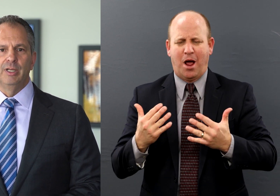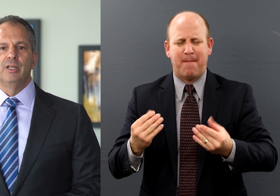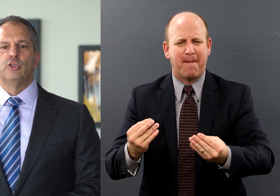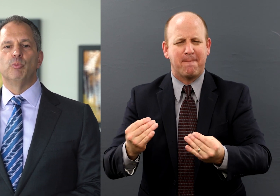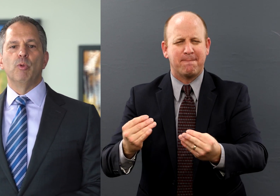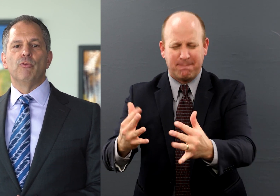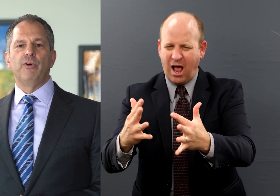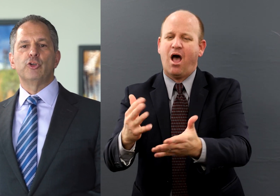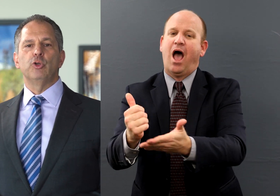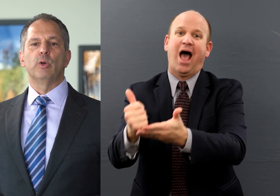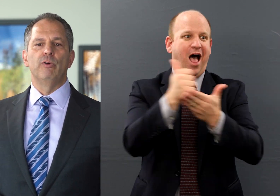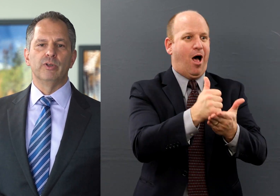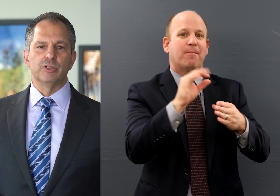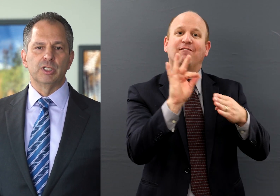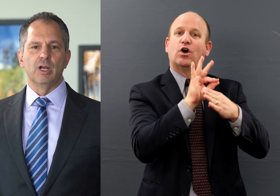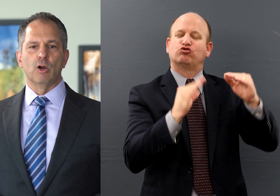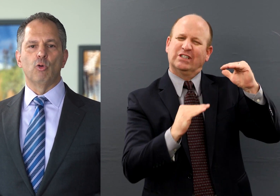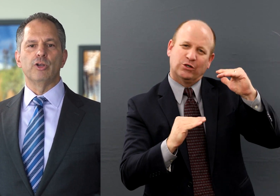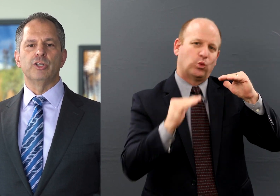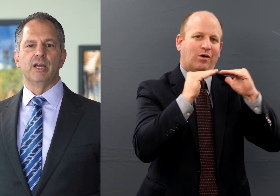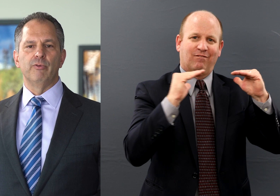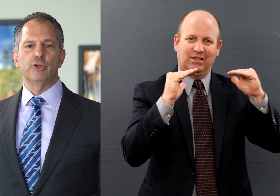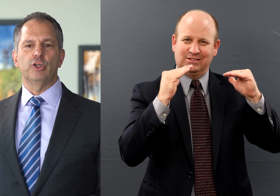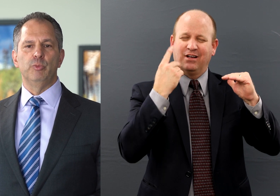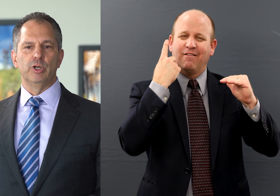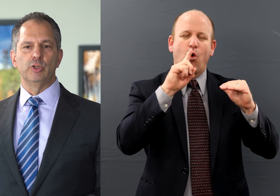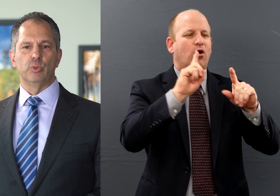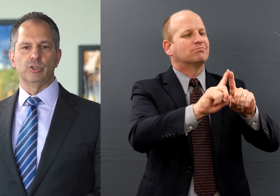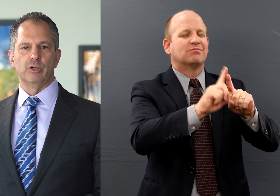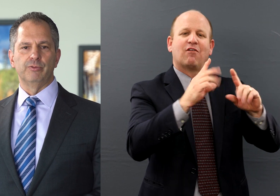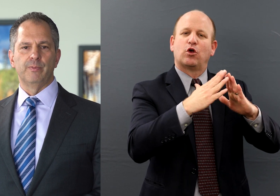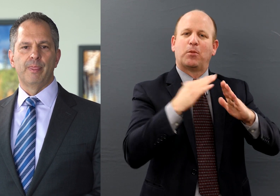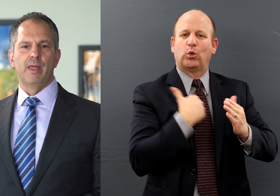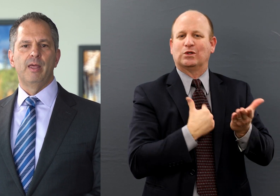to promote functional equivalency across the diverse communities we serve.